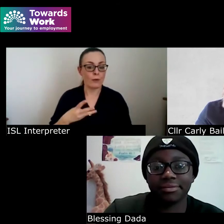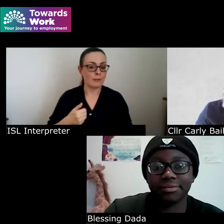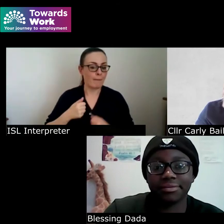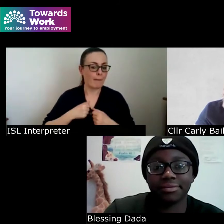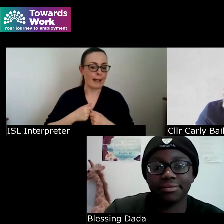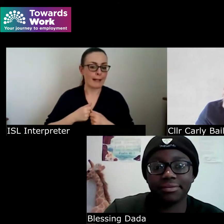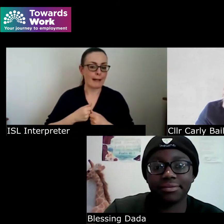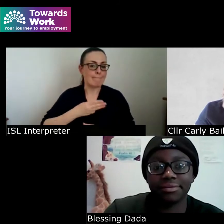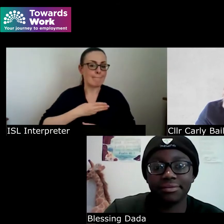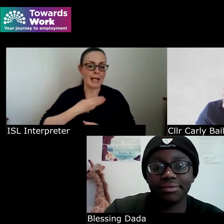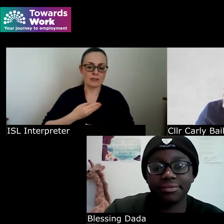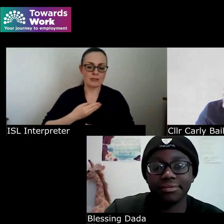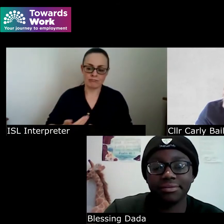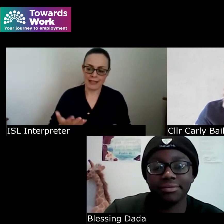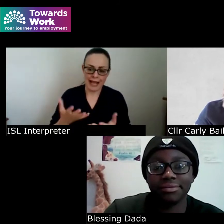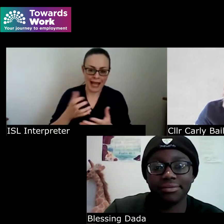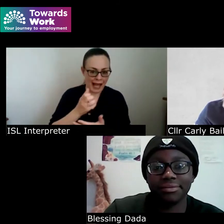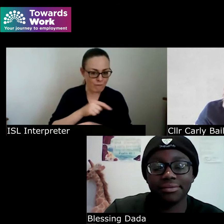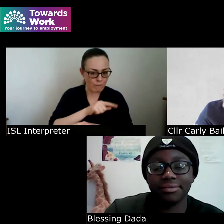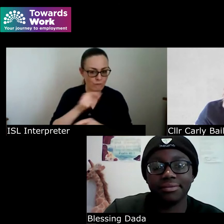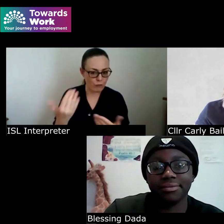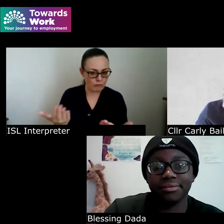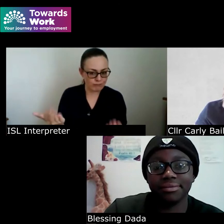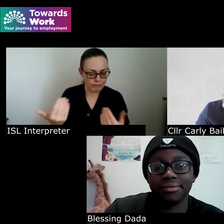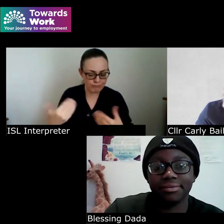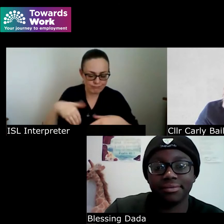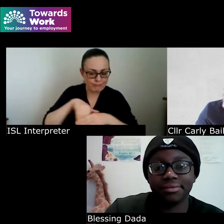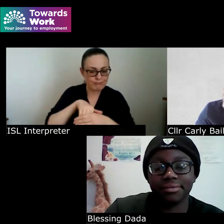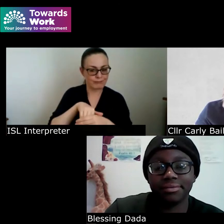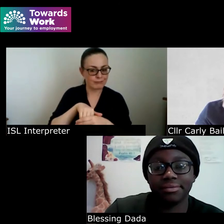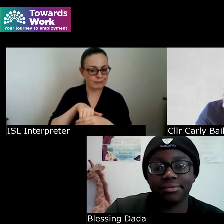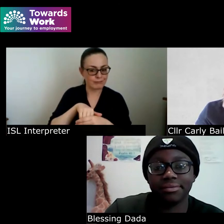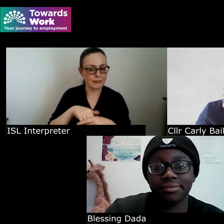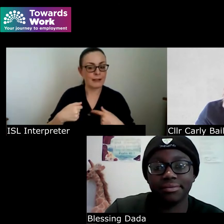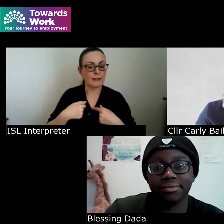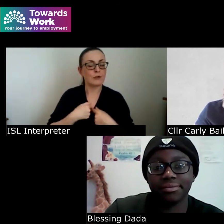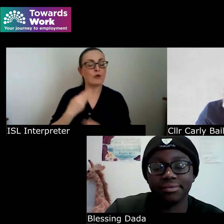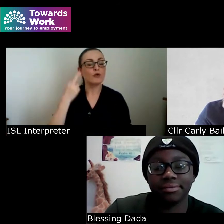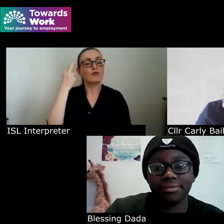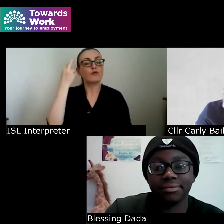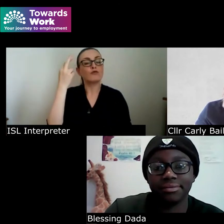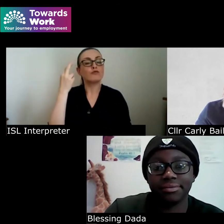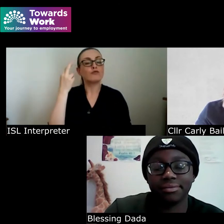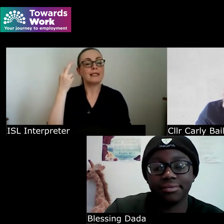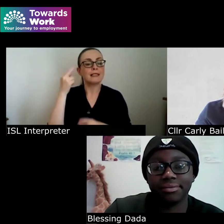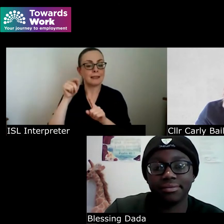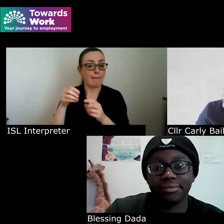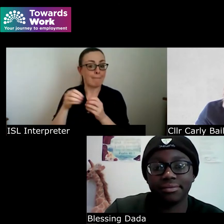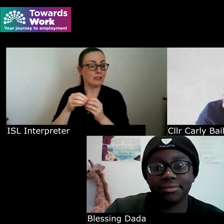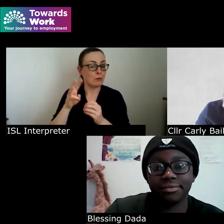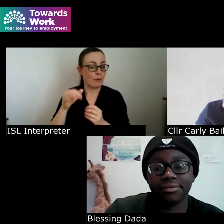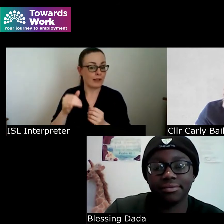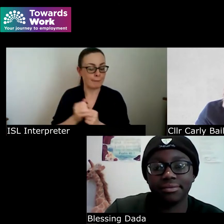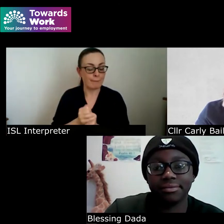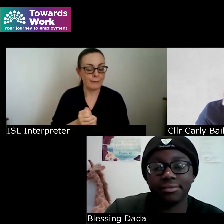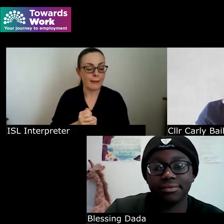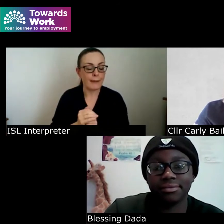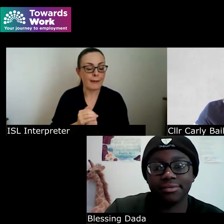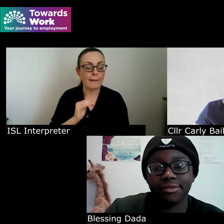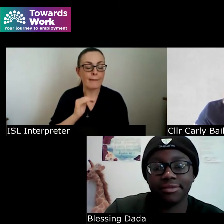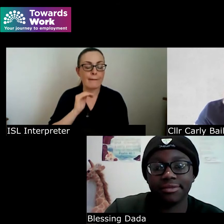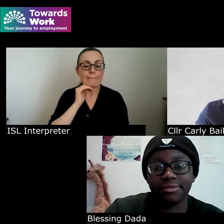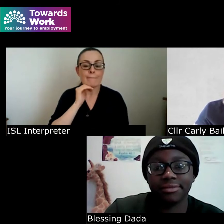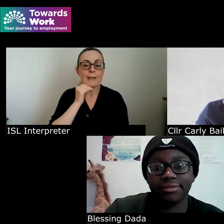to have you part and the reason I’m the reason she mentioned that is because of the it was